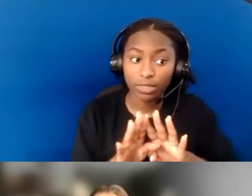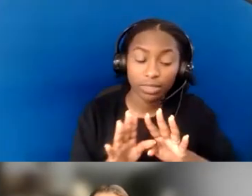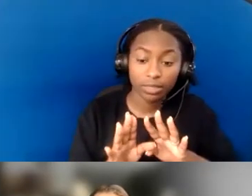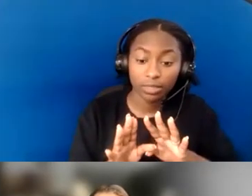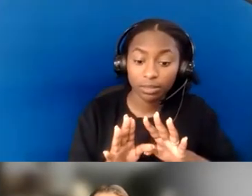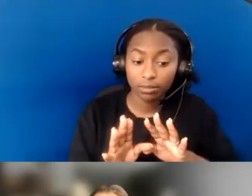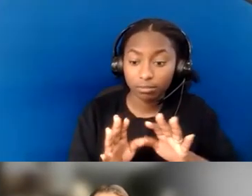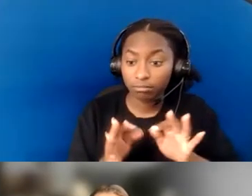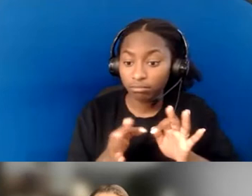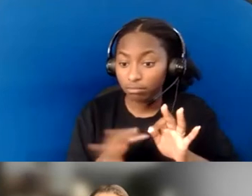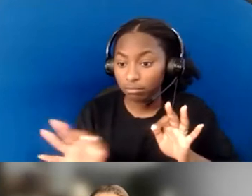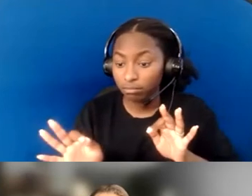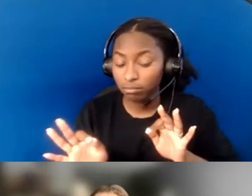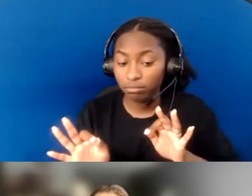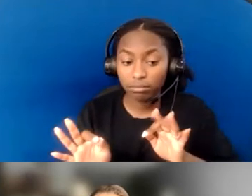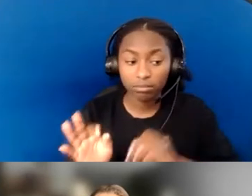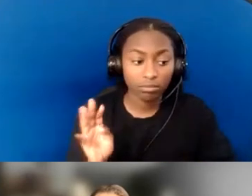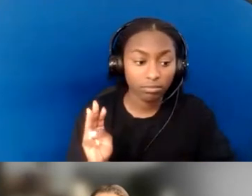Melinda, go ahead; and then, Dave, I see you as well.